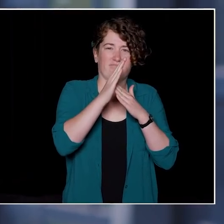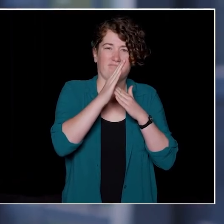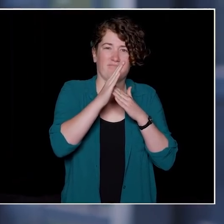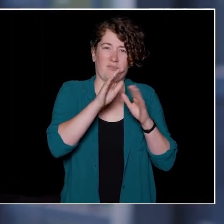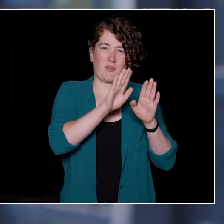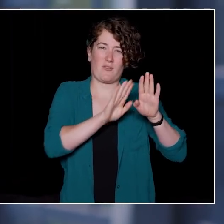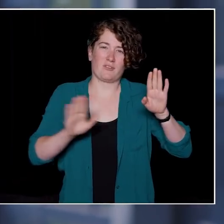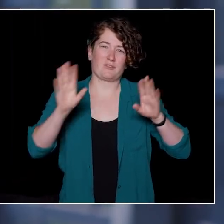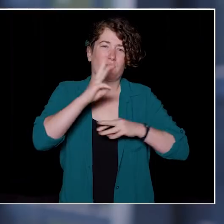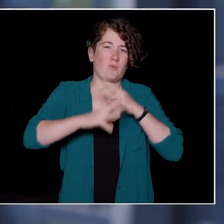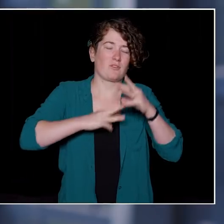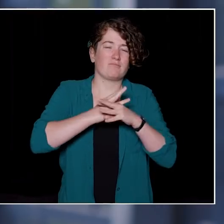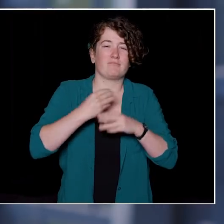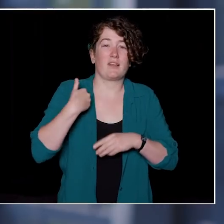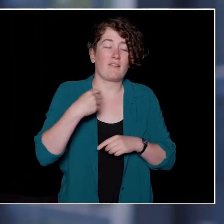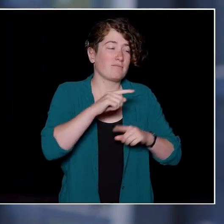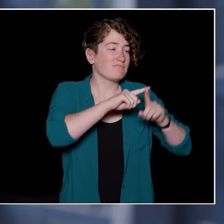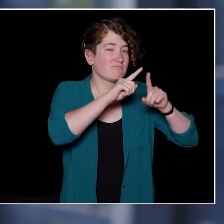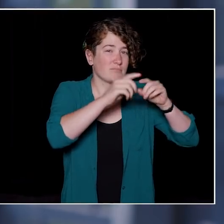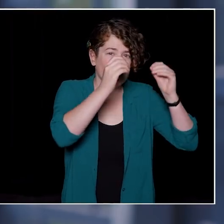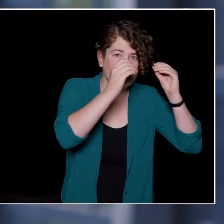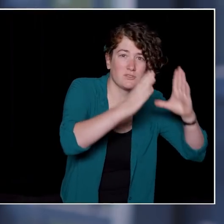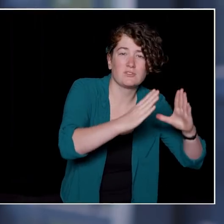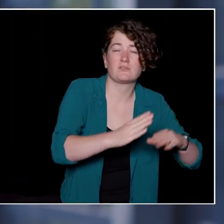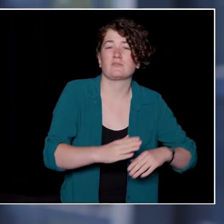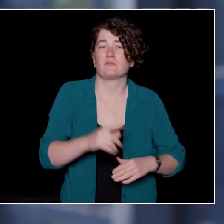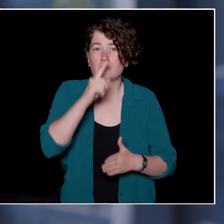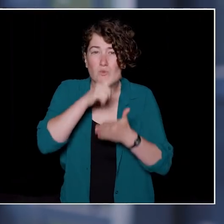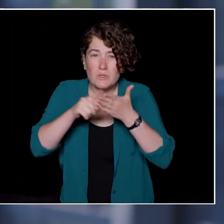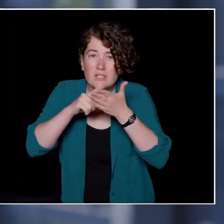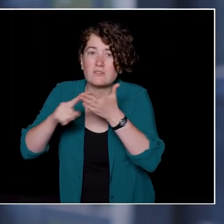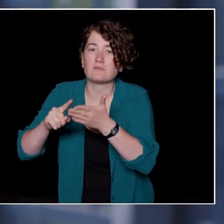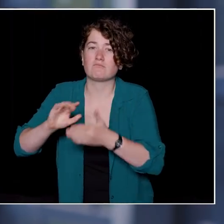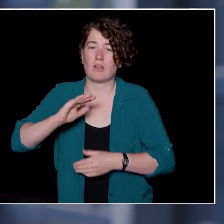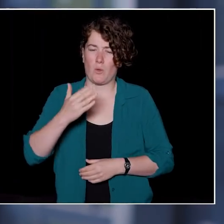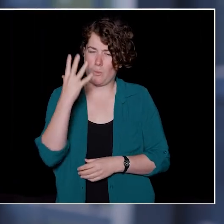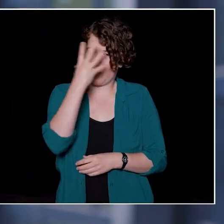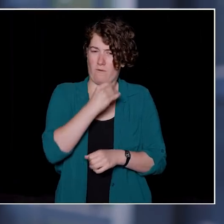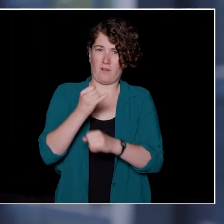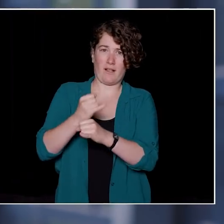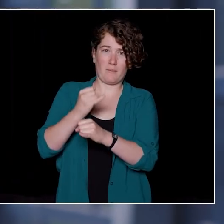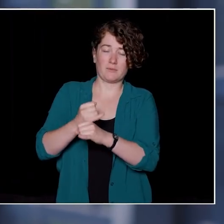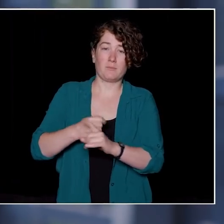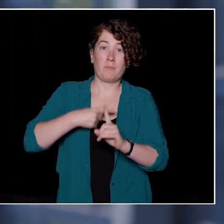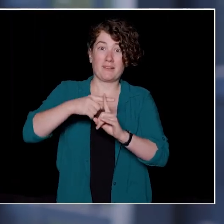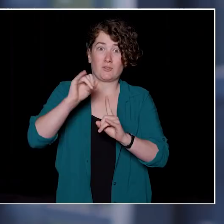our research breakthroughs, our beautiful campuses and also to you, our students.